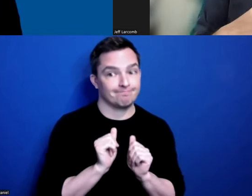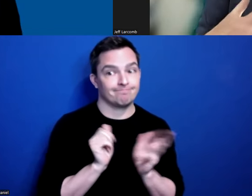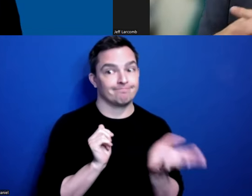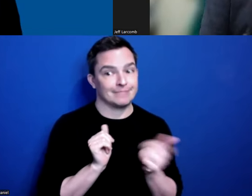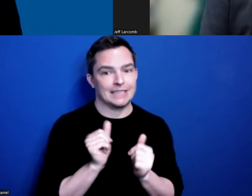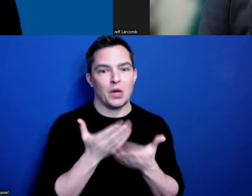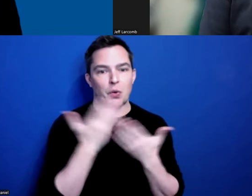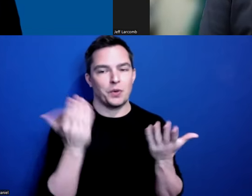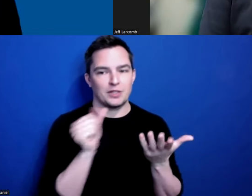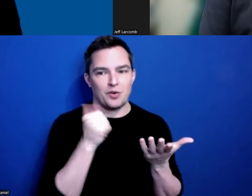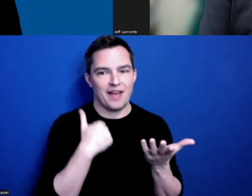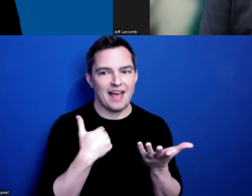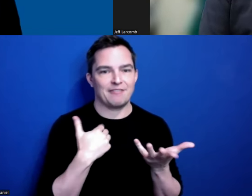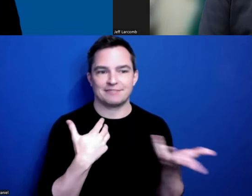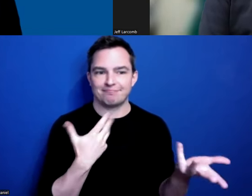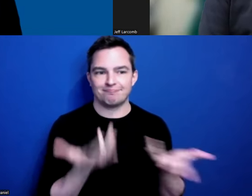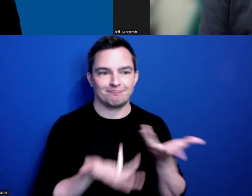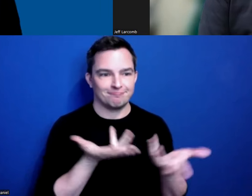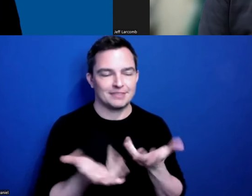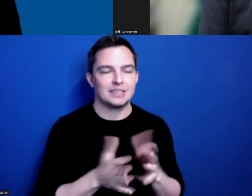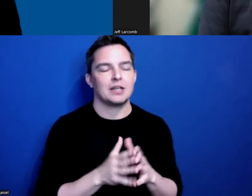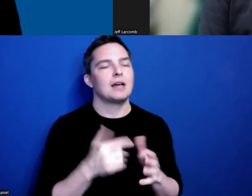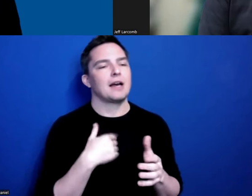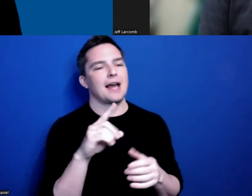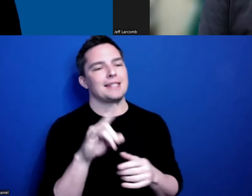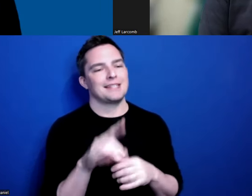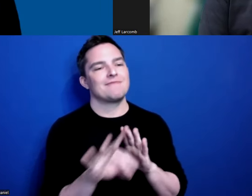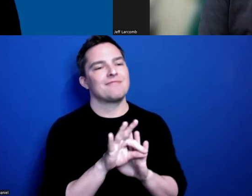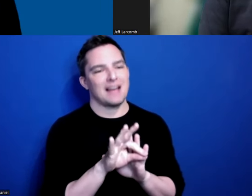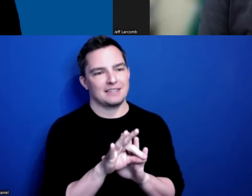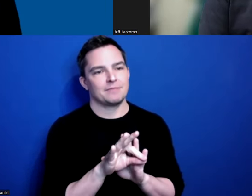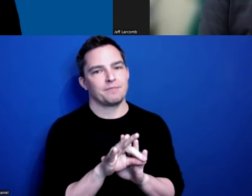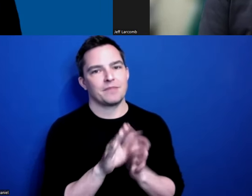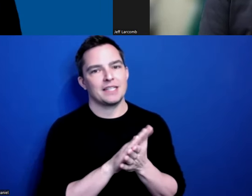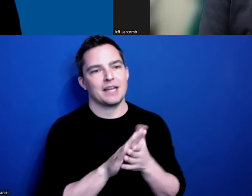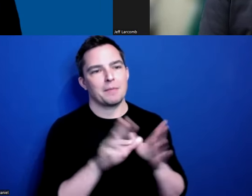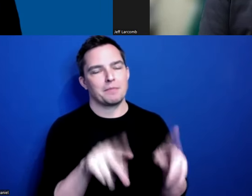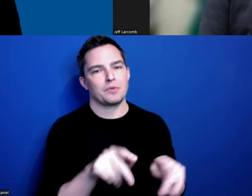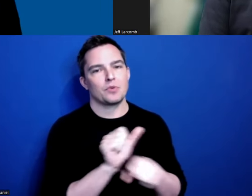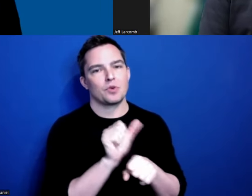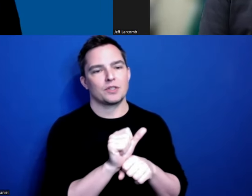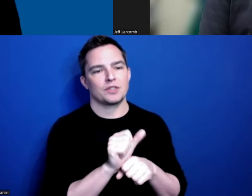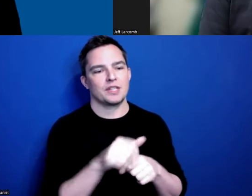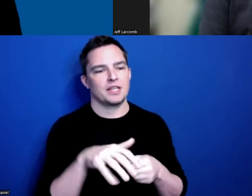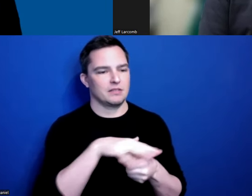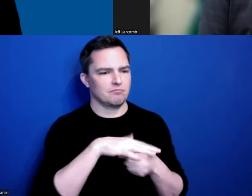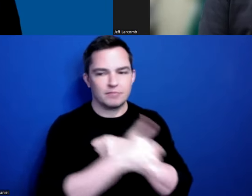have that. I did find a kind soul that works for the Franklin County Department of Health,